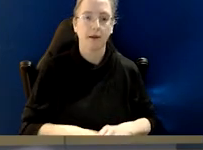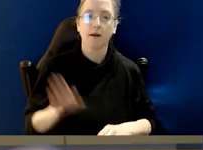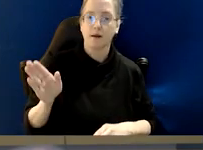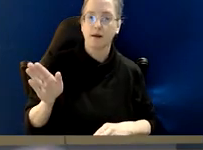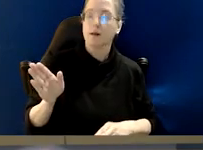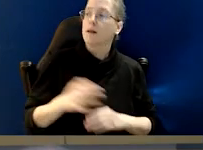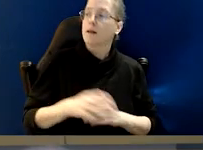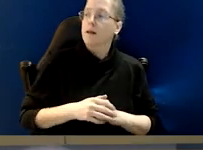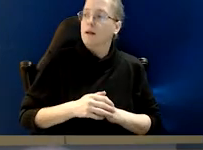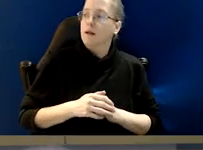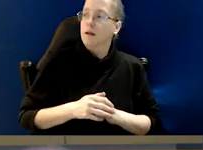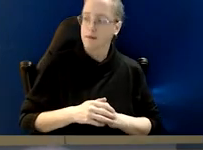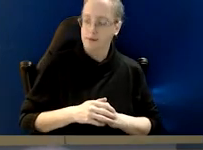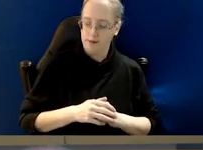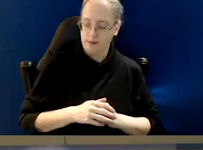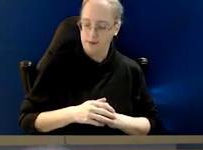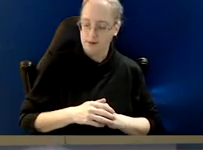It's public interest. Absolutely.